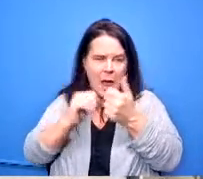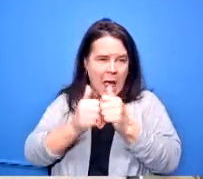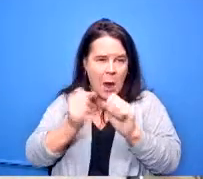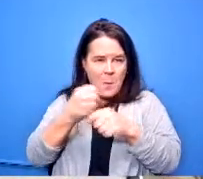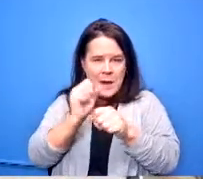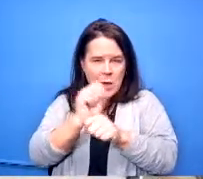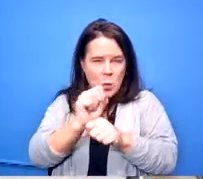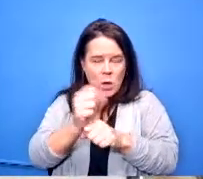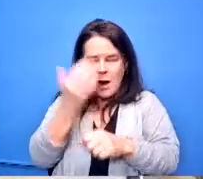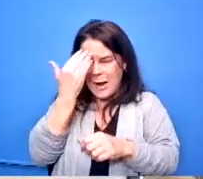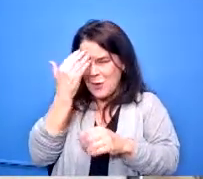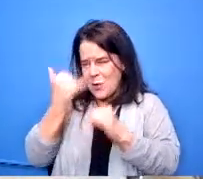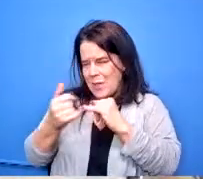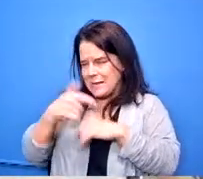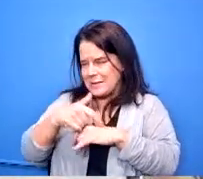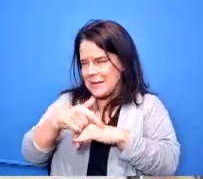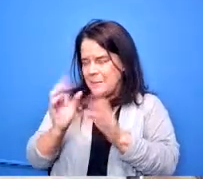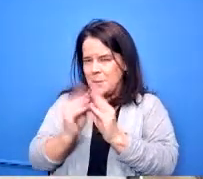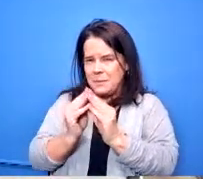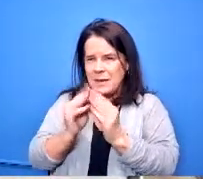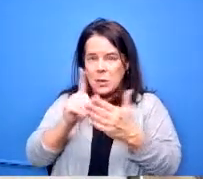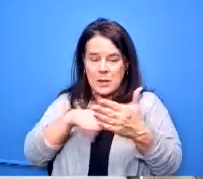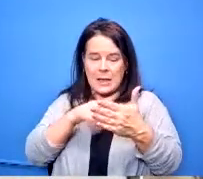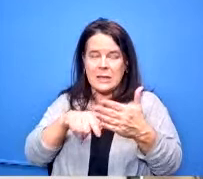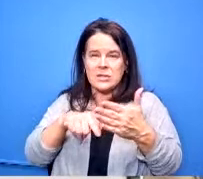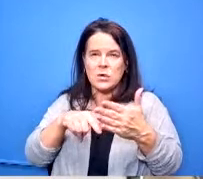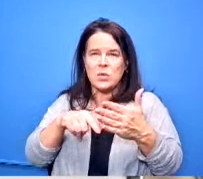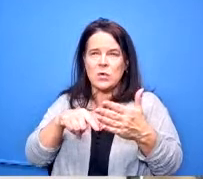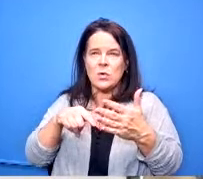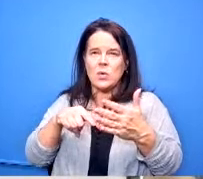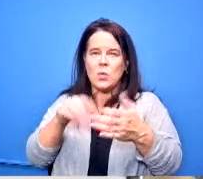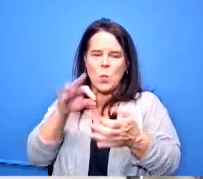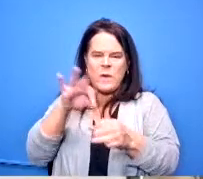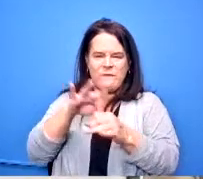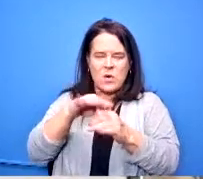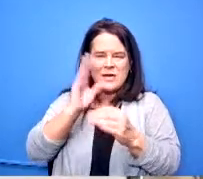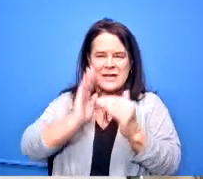time we were at a meeting we cancelled we voted to end the contract because it was no longer meeting